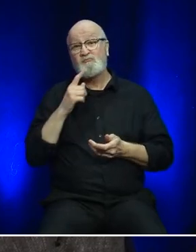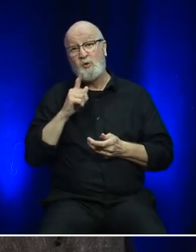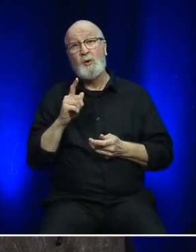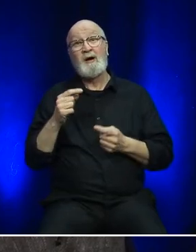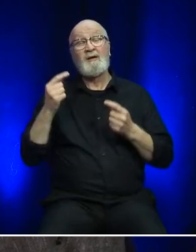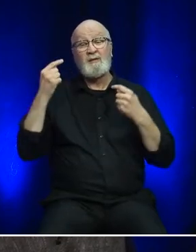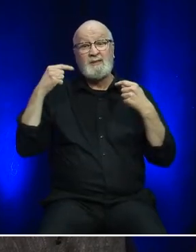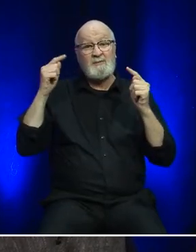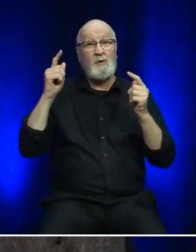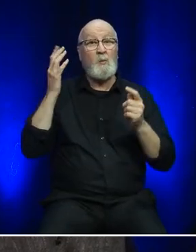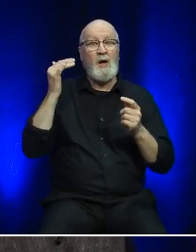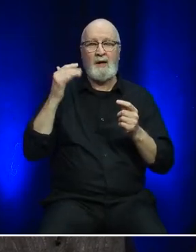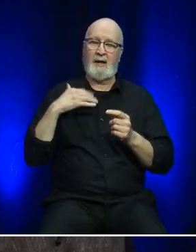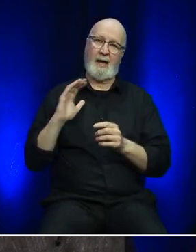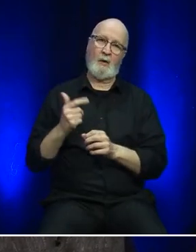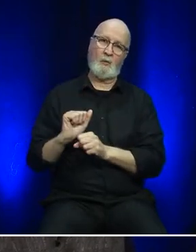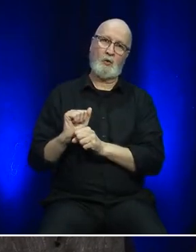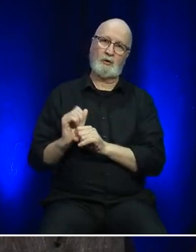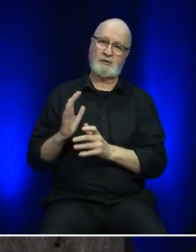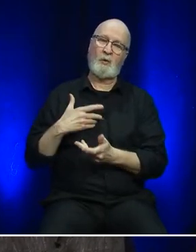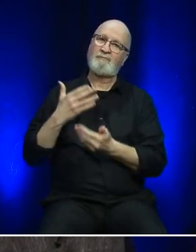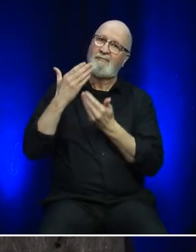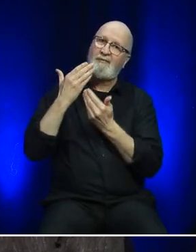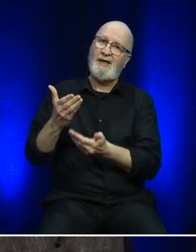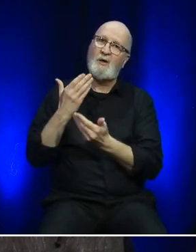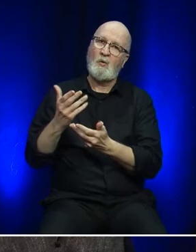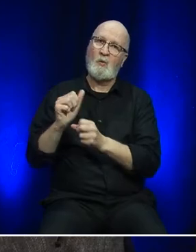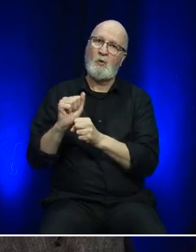thank them for their ongoing hard work and dedication.